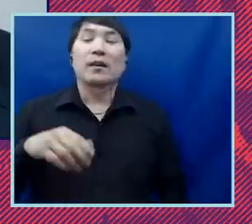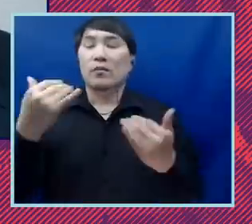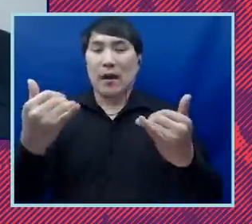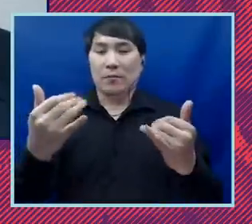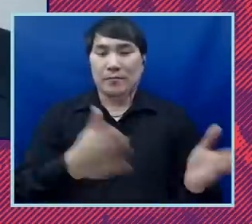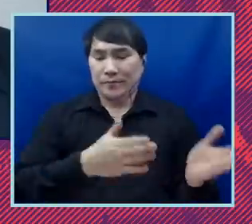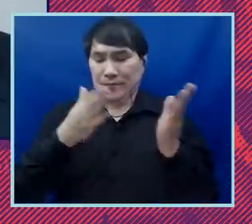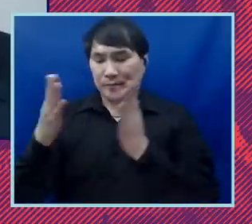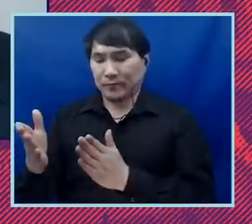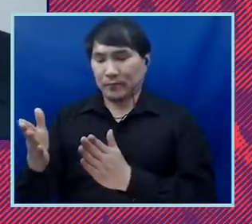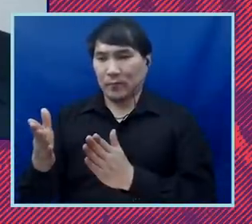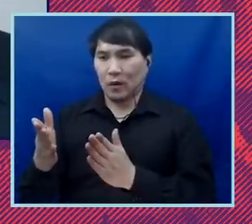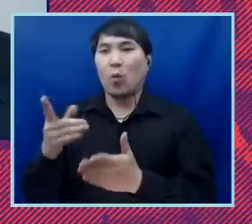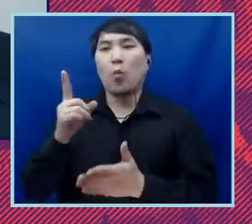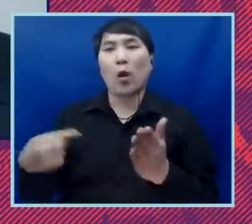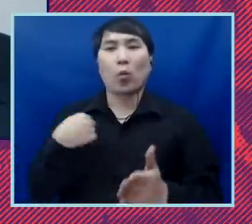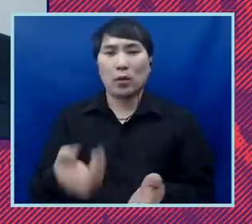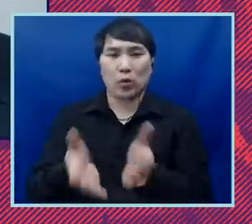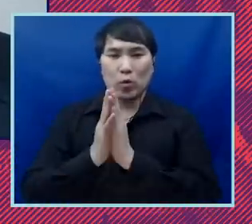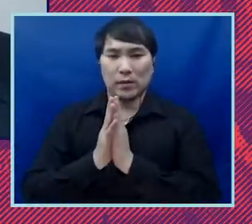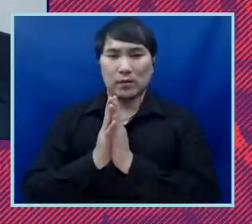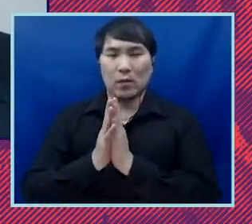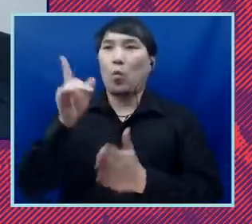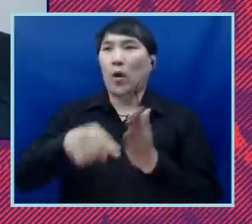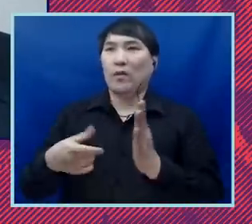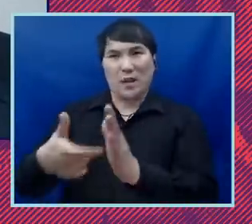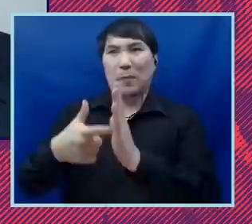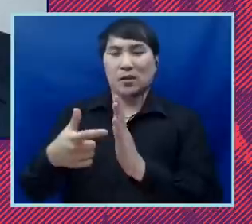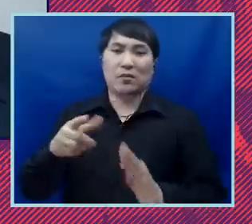the work that we're asking for, the demands we just sent to the letter that you and I worked on,